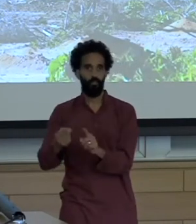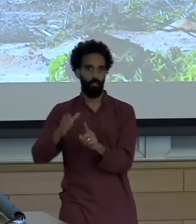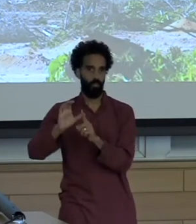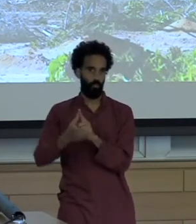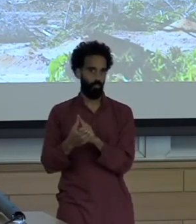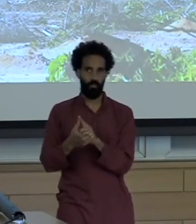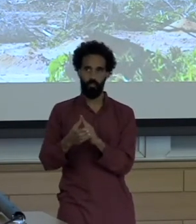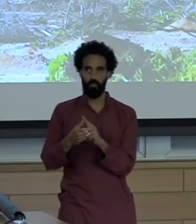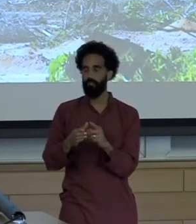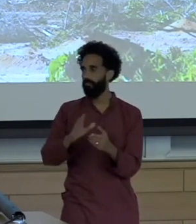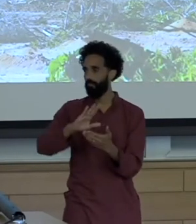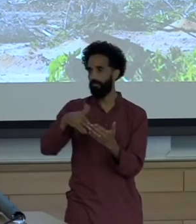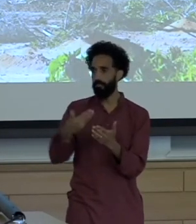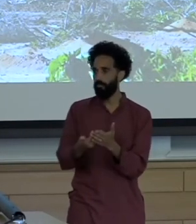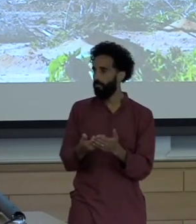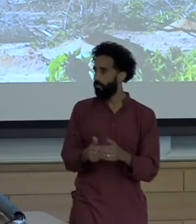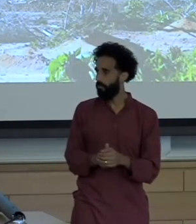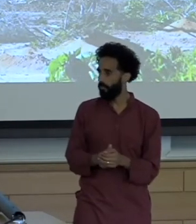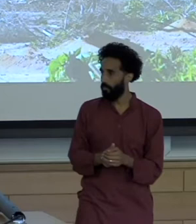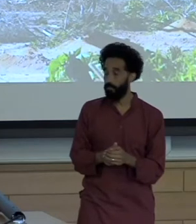Yet mining ventures remain profit-making